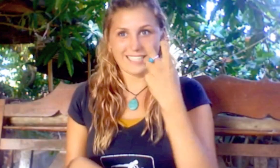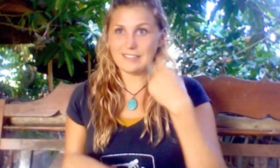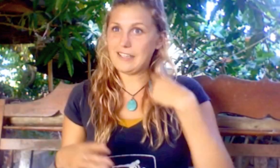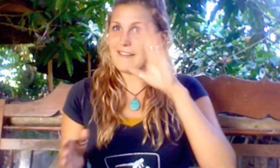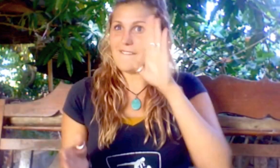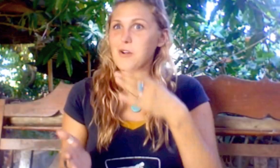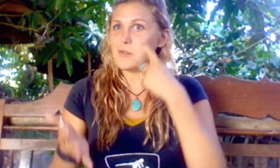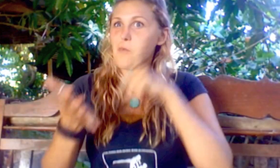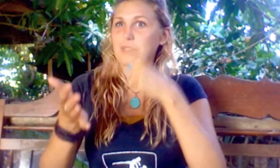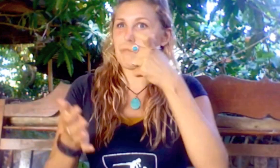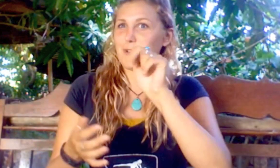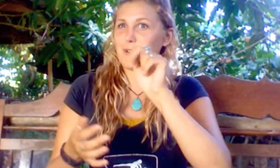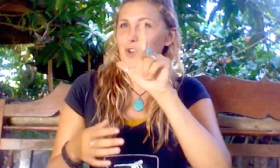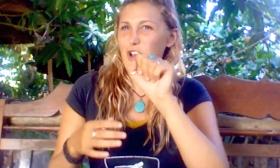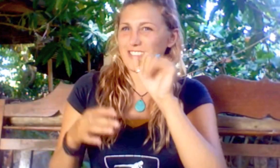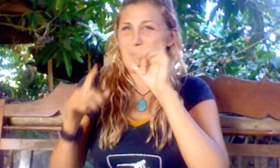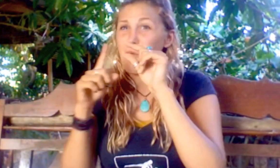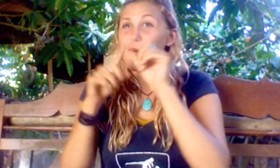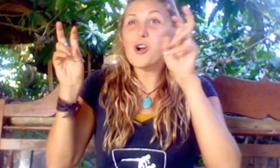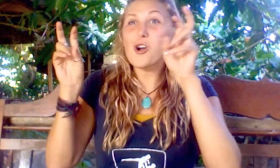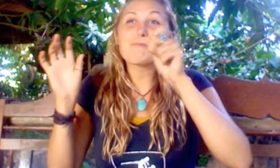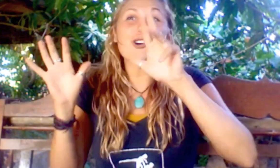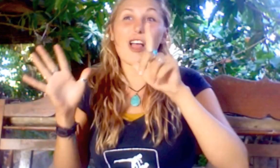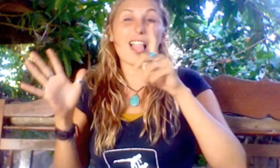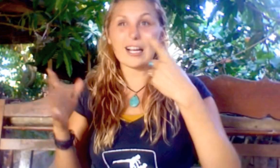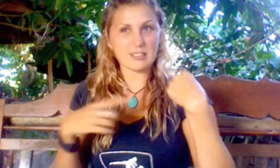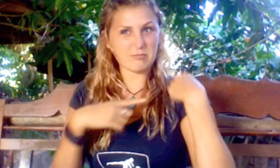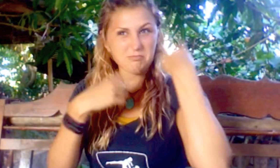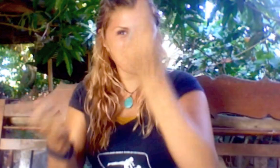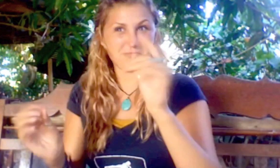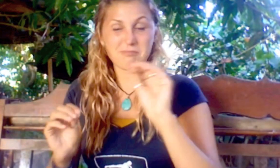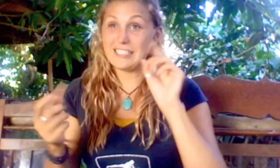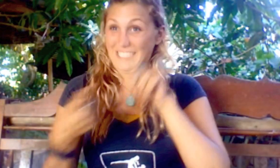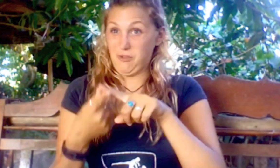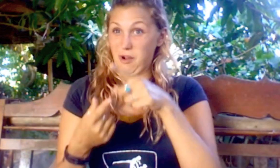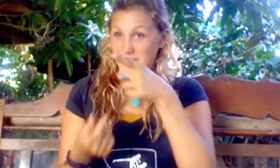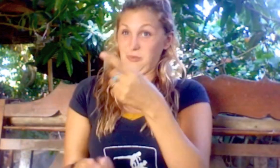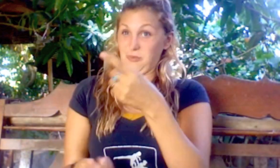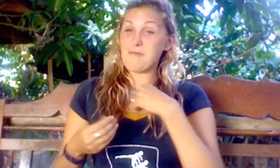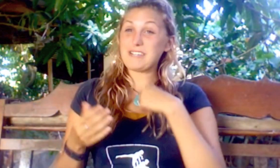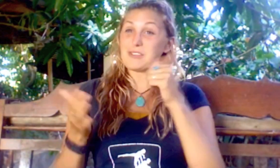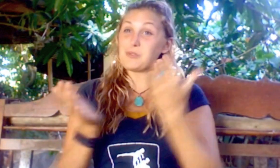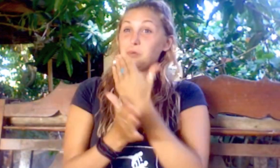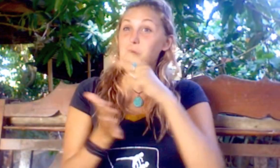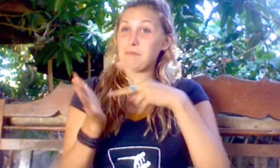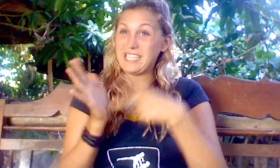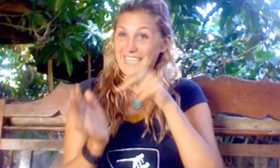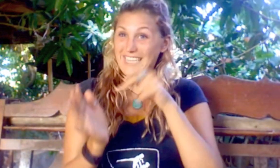I never thought much of the word “Pearl” or pearls until you gave me a new meaning.